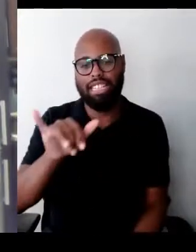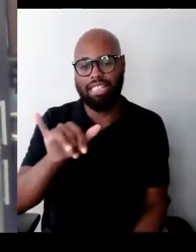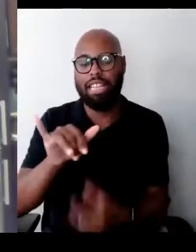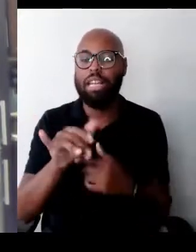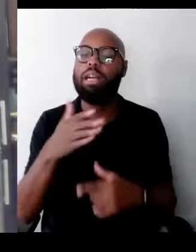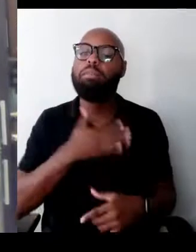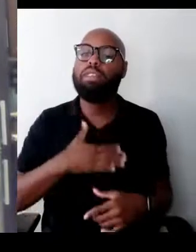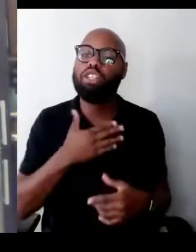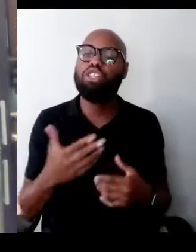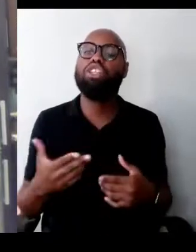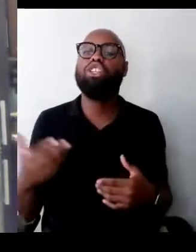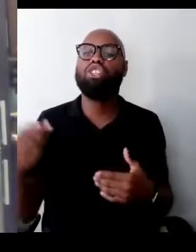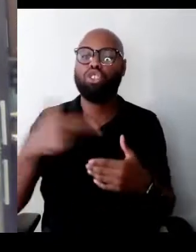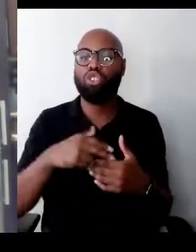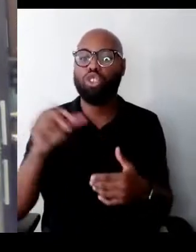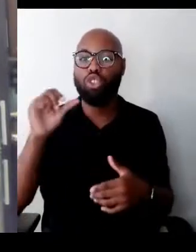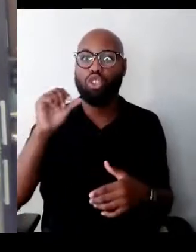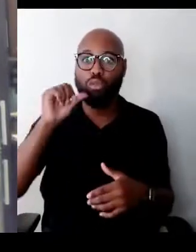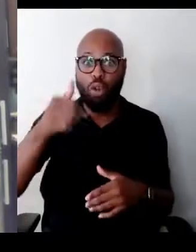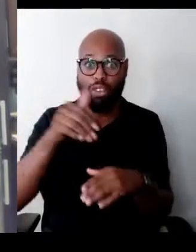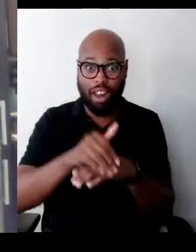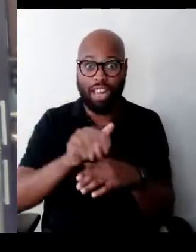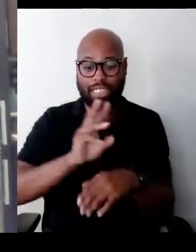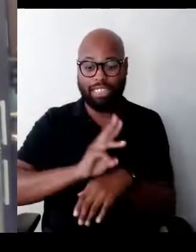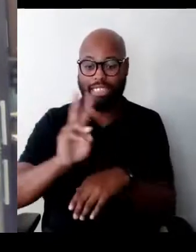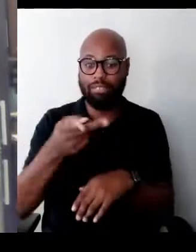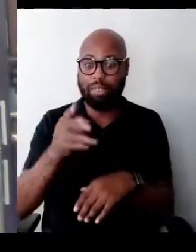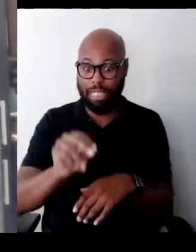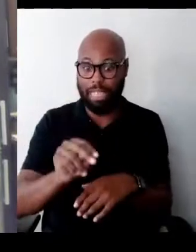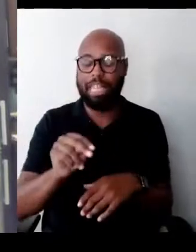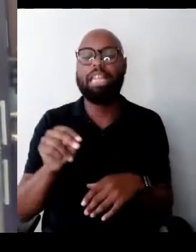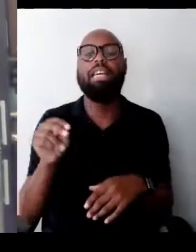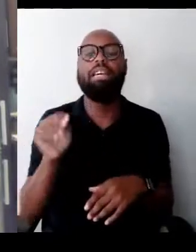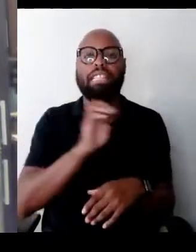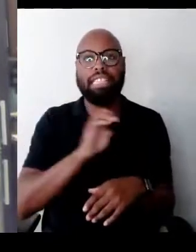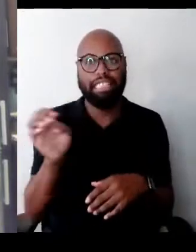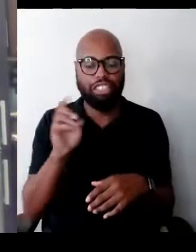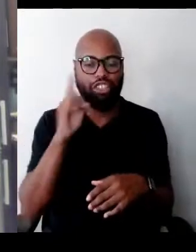at 6 p.m. Eastern for our closing night forum, "The Border Between Then and Now: